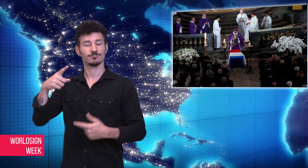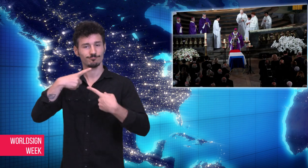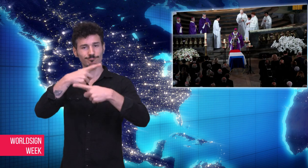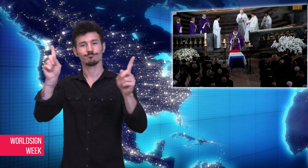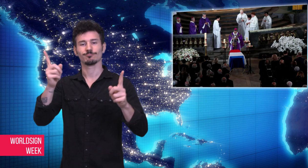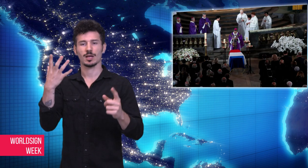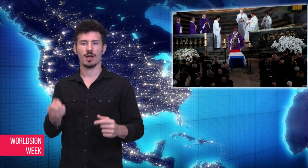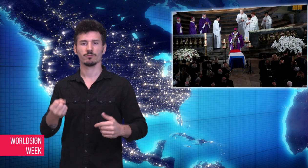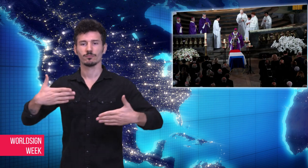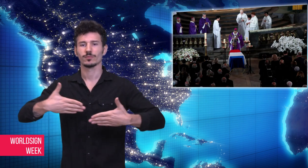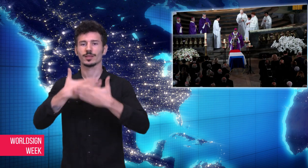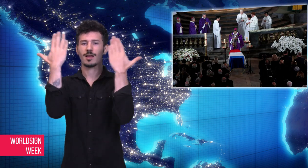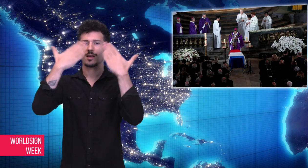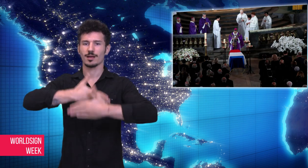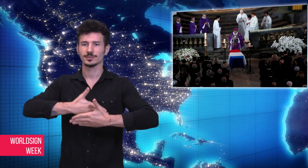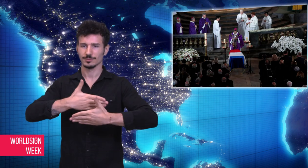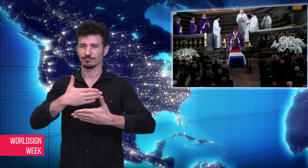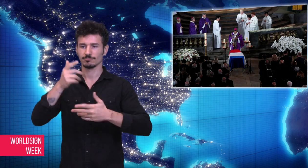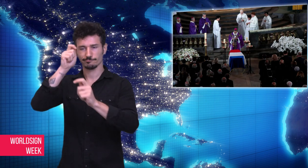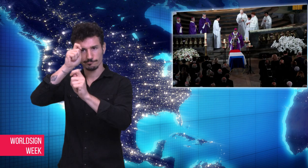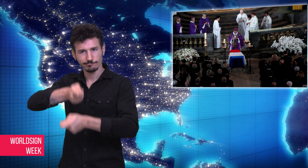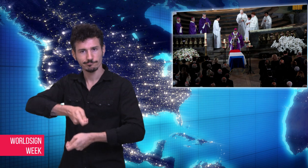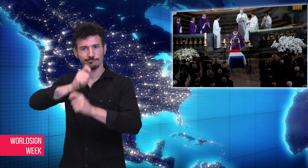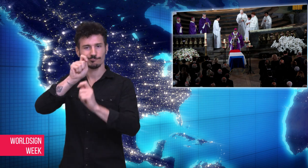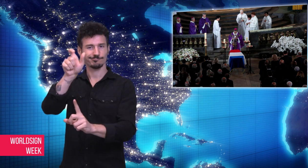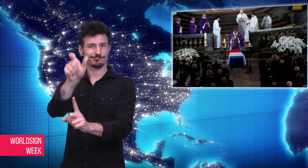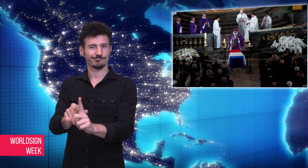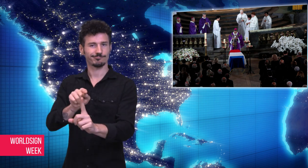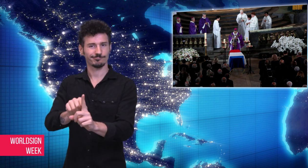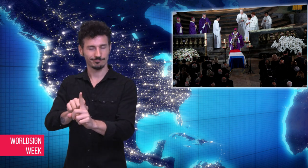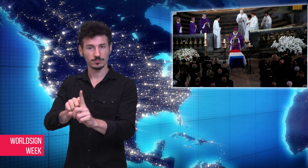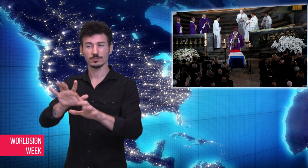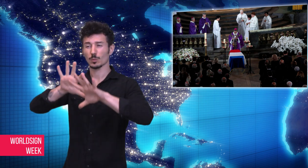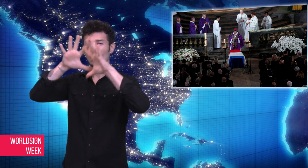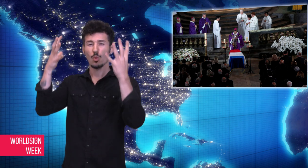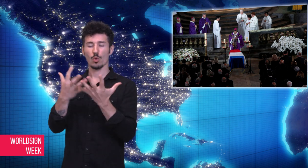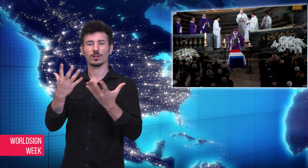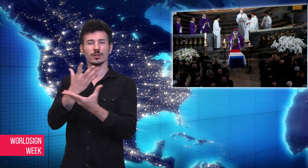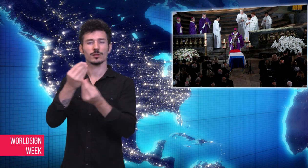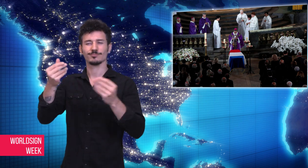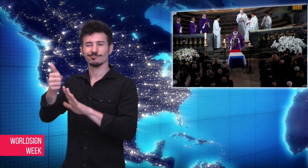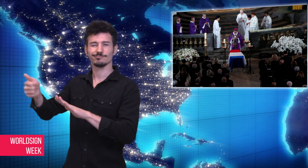France declared a national day of mourning, and many